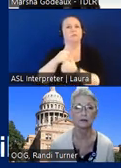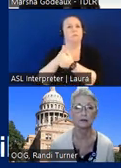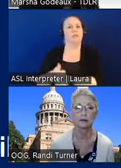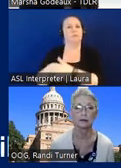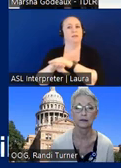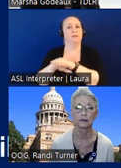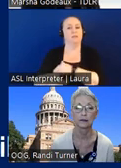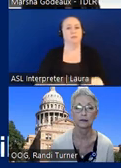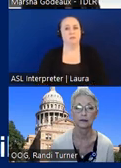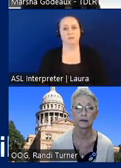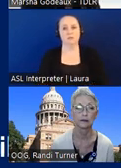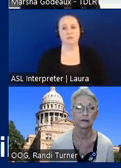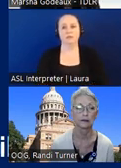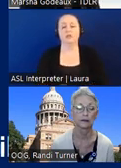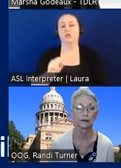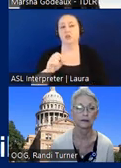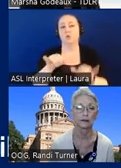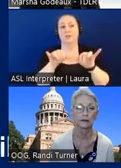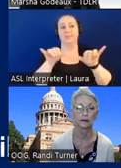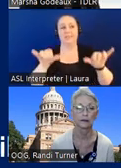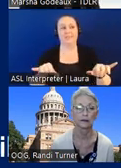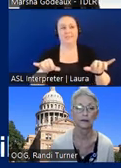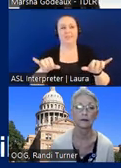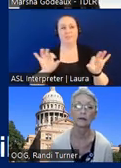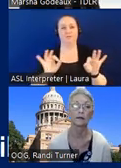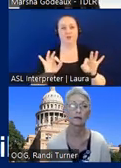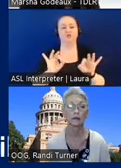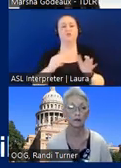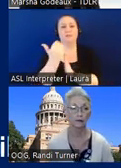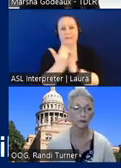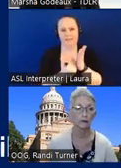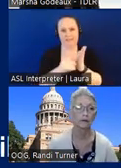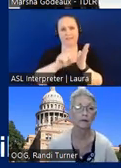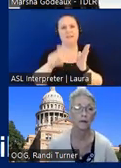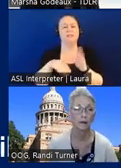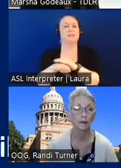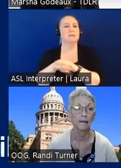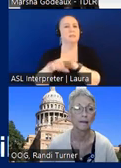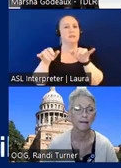so actually systems furniture is listed in the texas accessibility standards as a compliant a